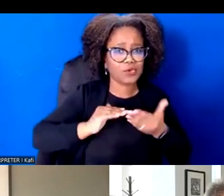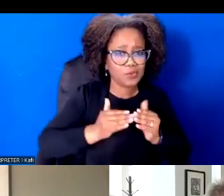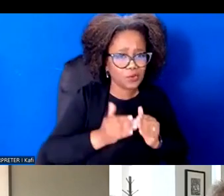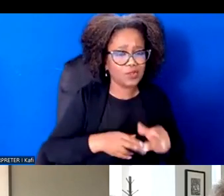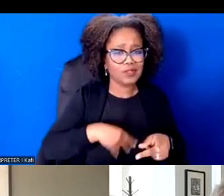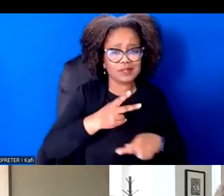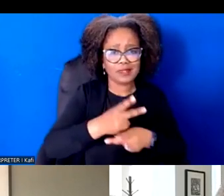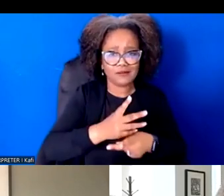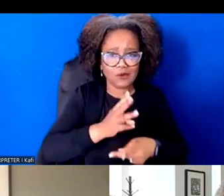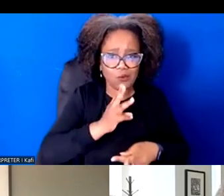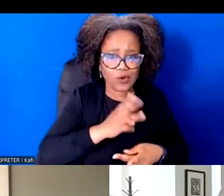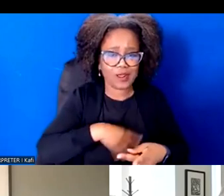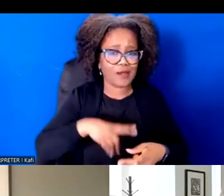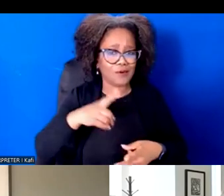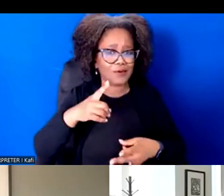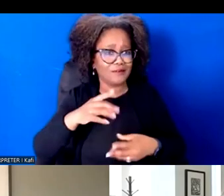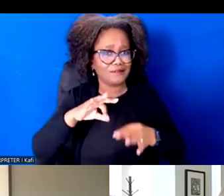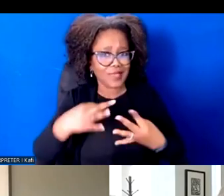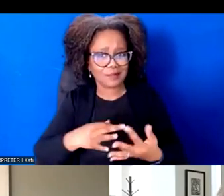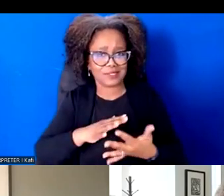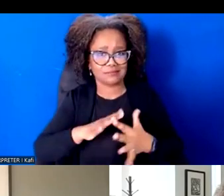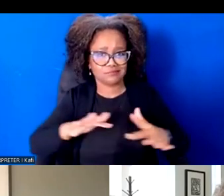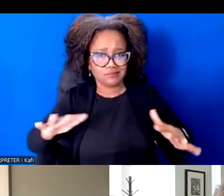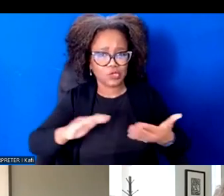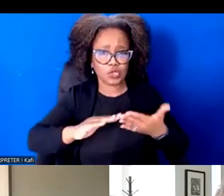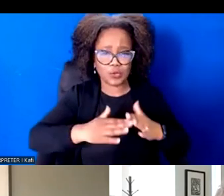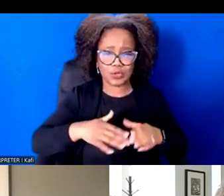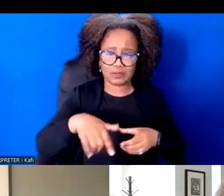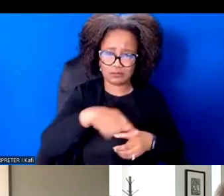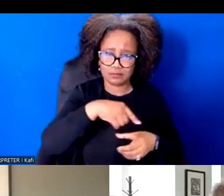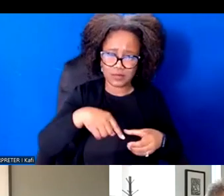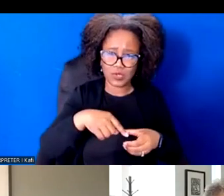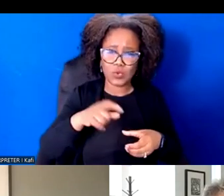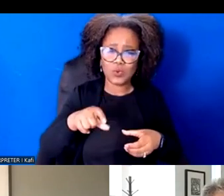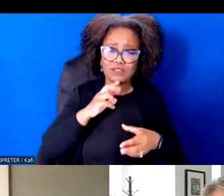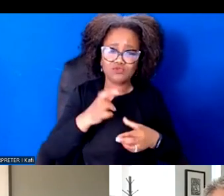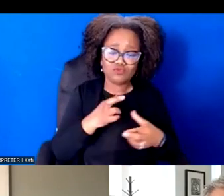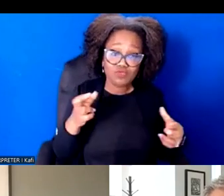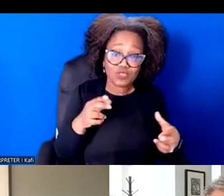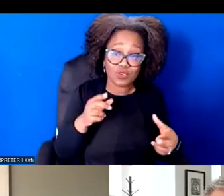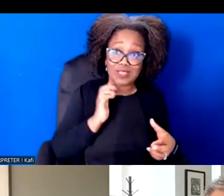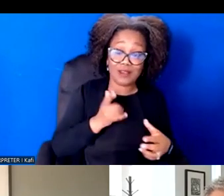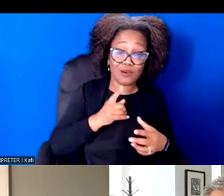for our communities and that we actually need to resource our government to be able to care for us. Right.